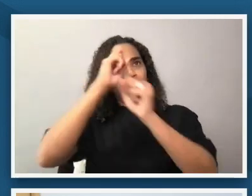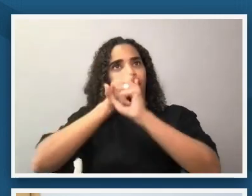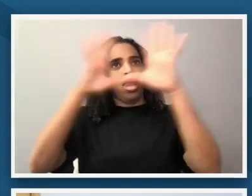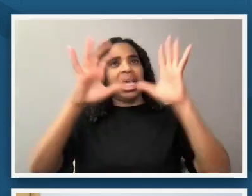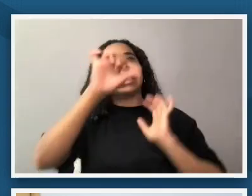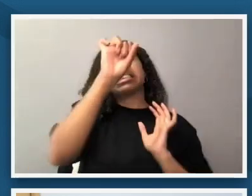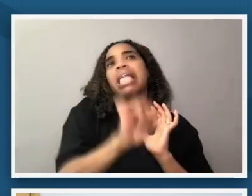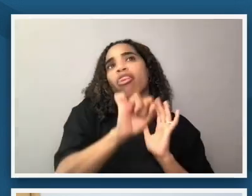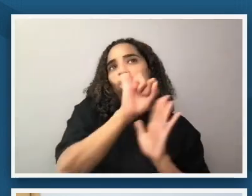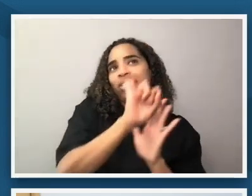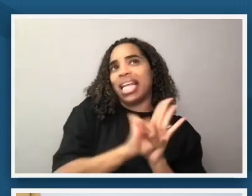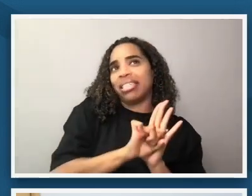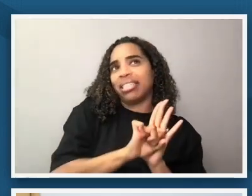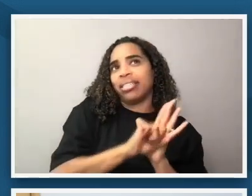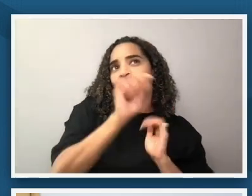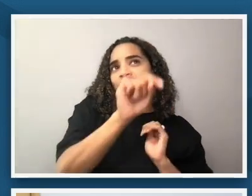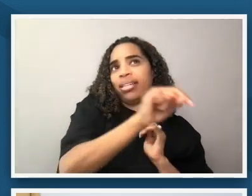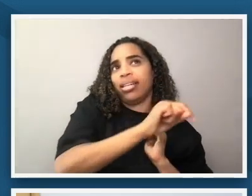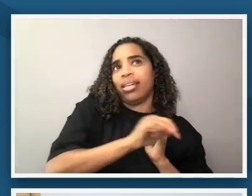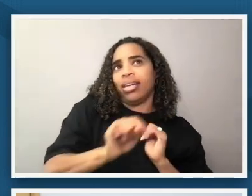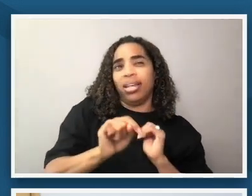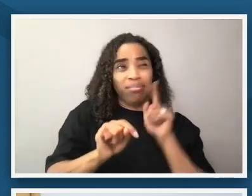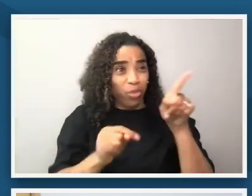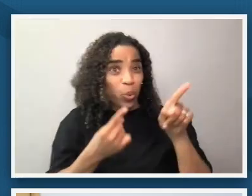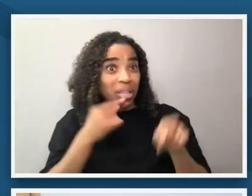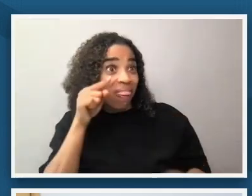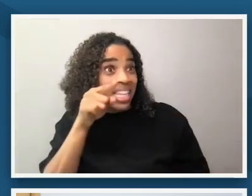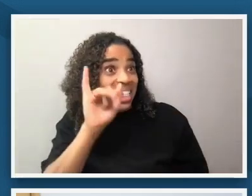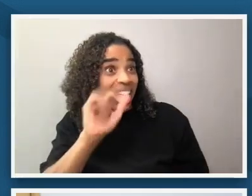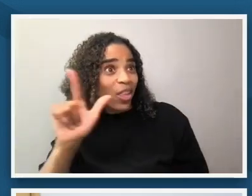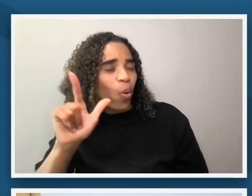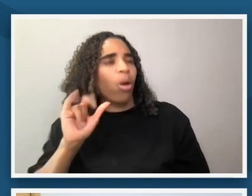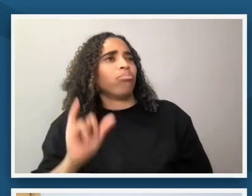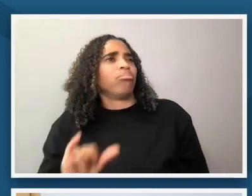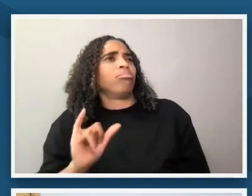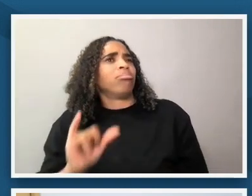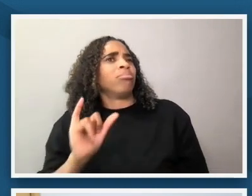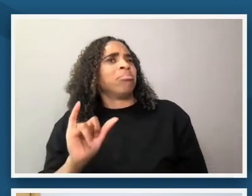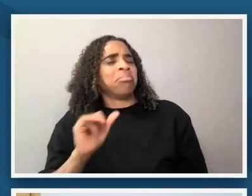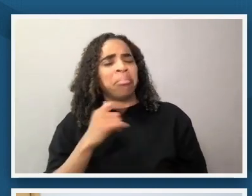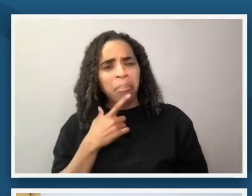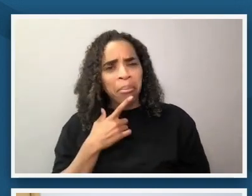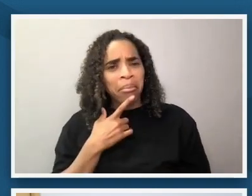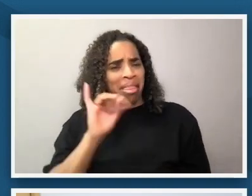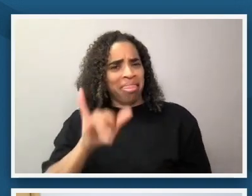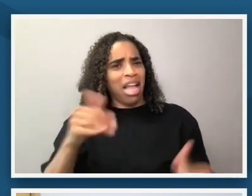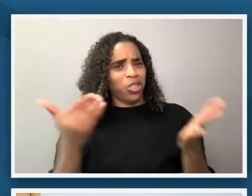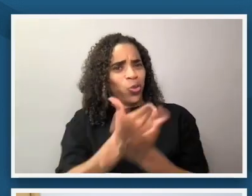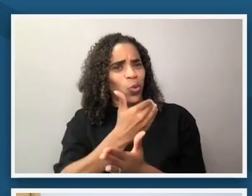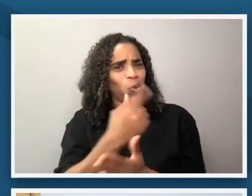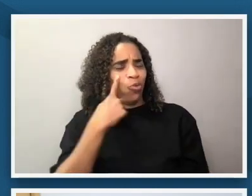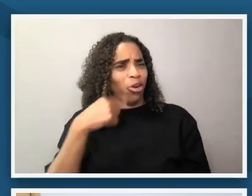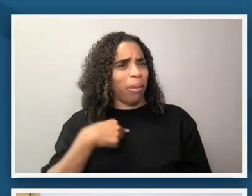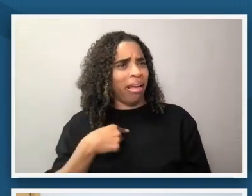united states and i that that was that was new information